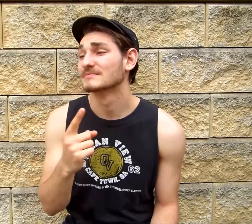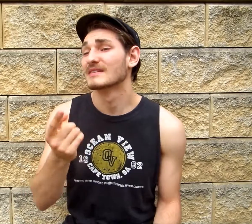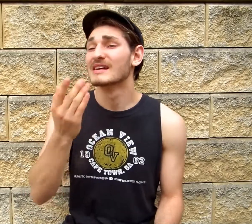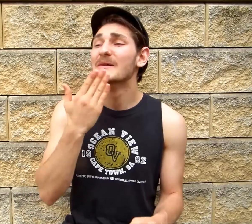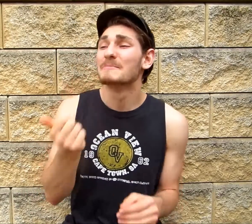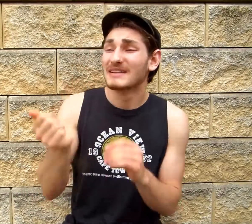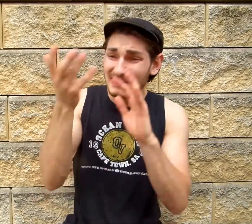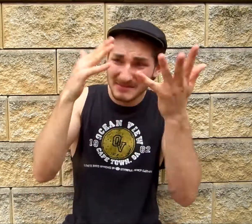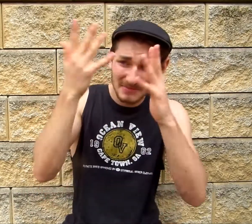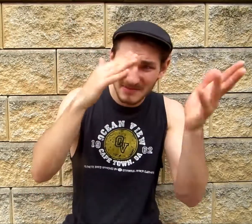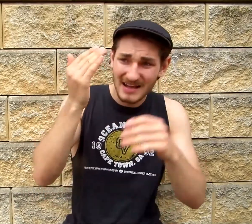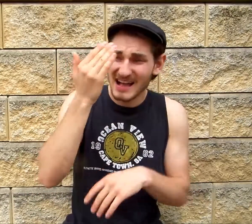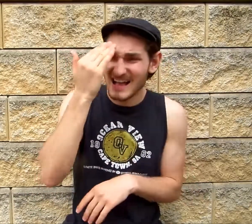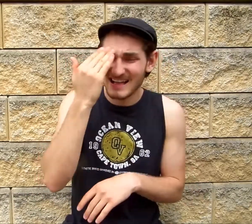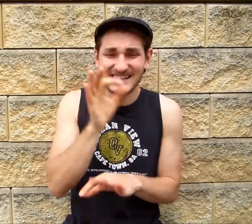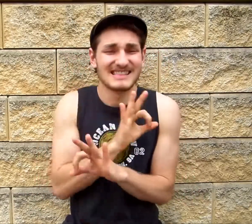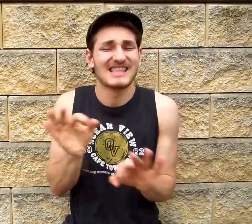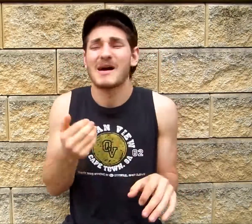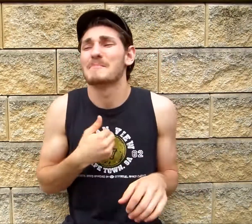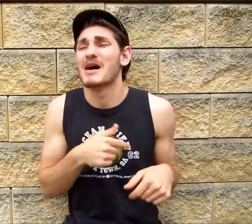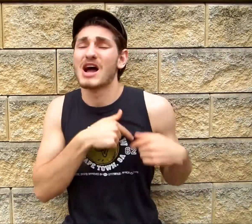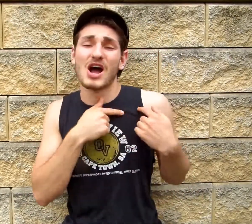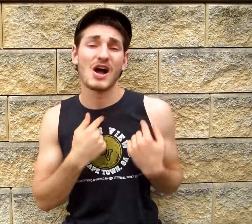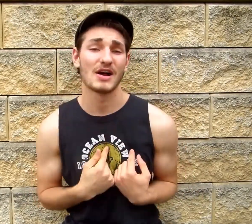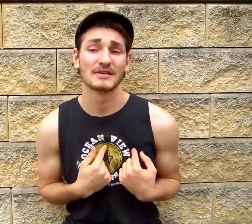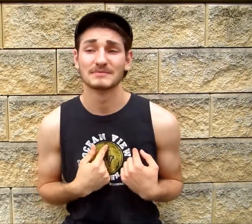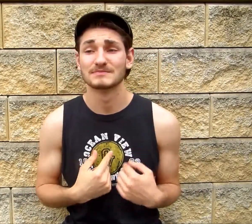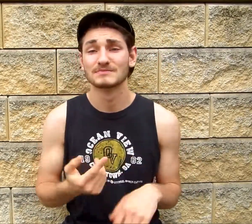Can't you play my head and not my heart?